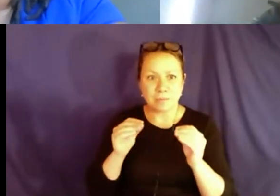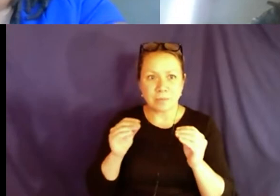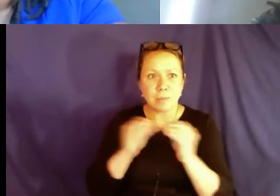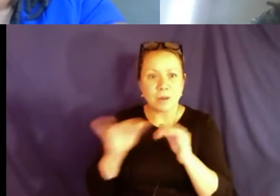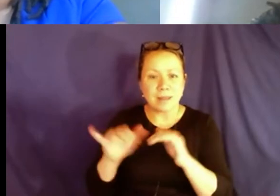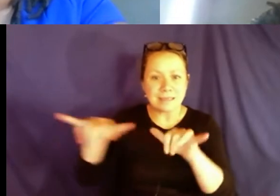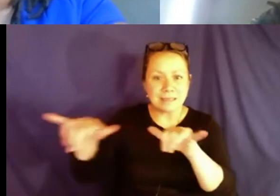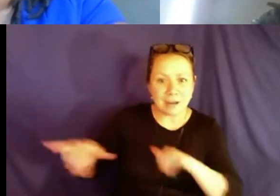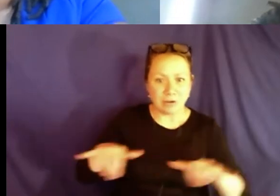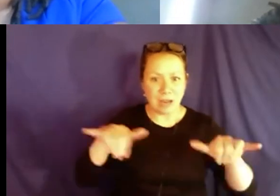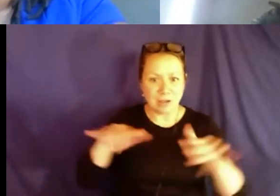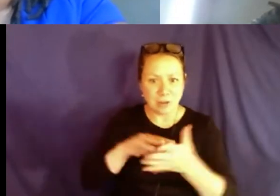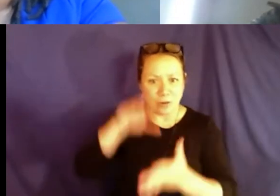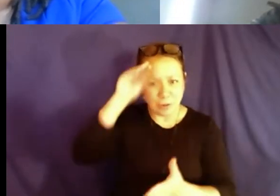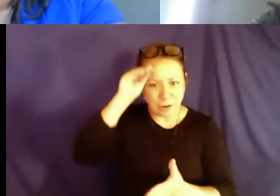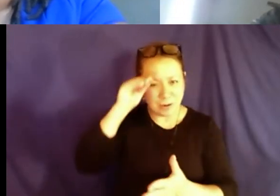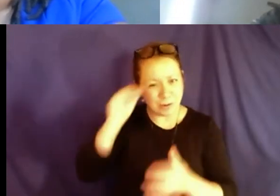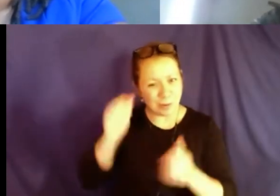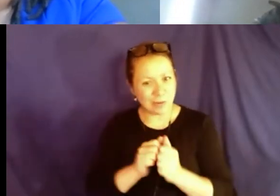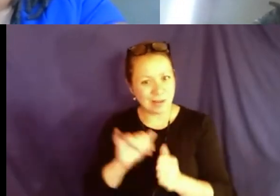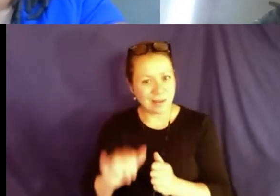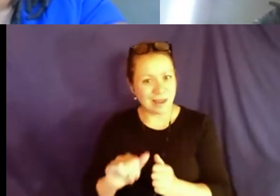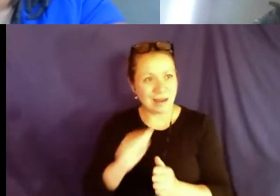more towards like standardized